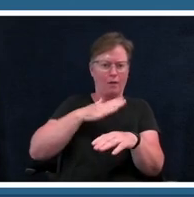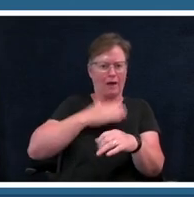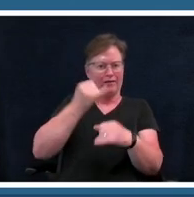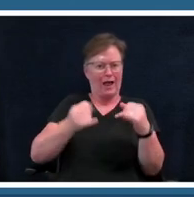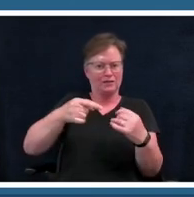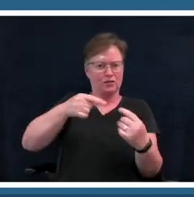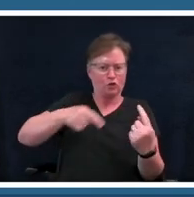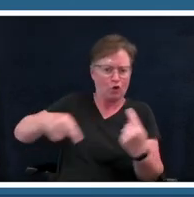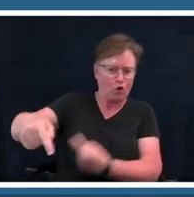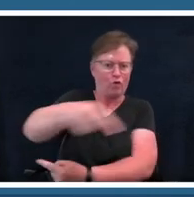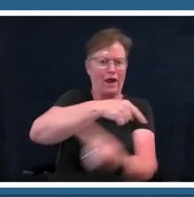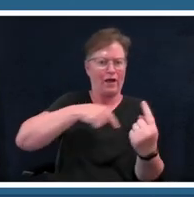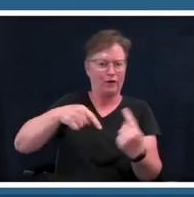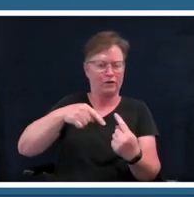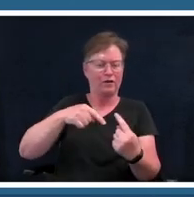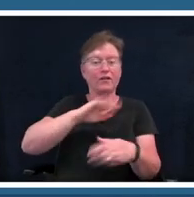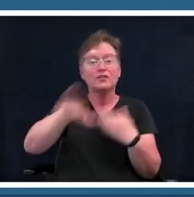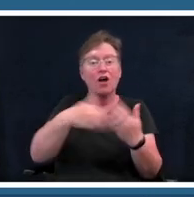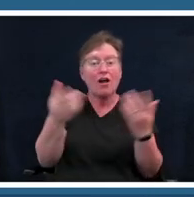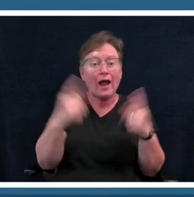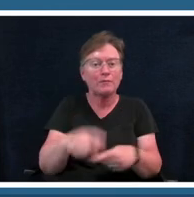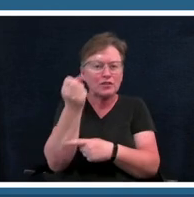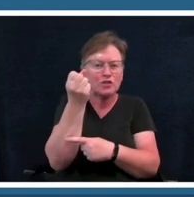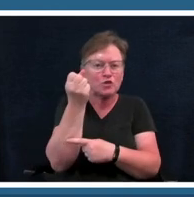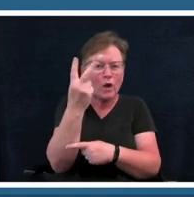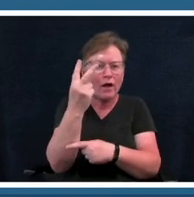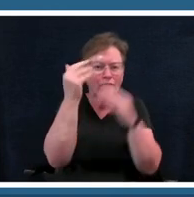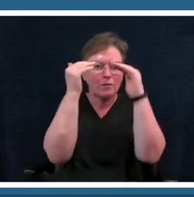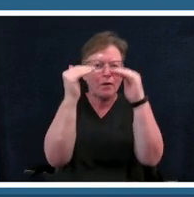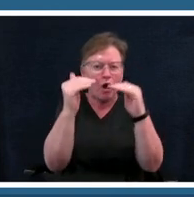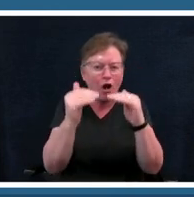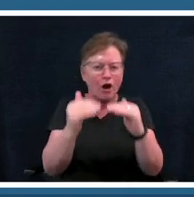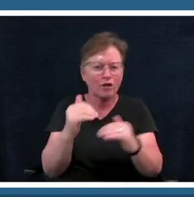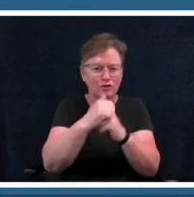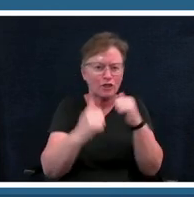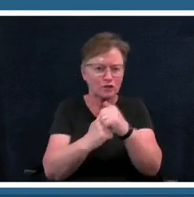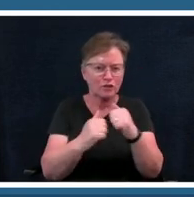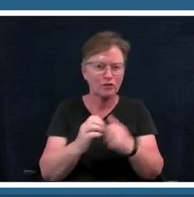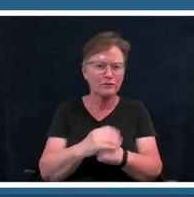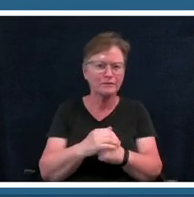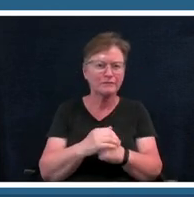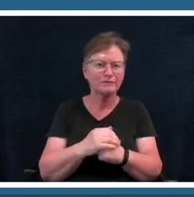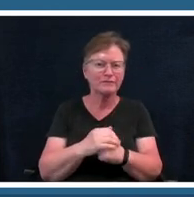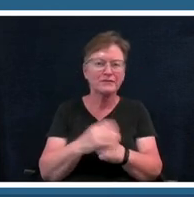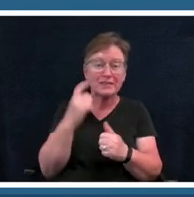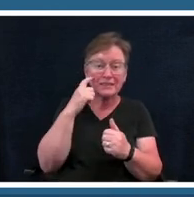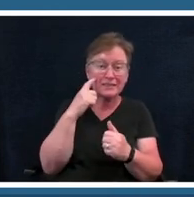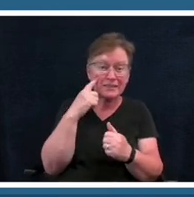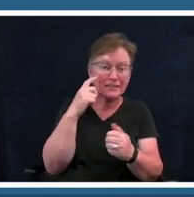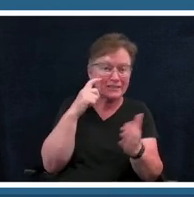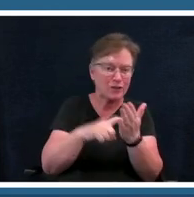structure so if we move to the next slide we can see what that looks like